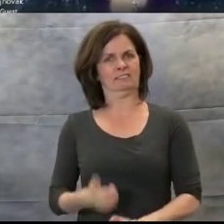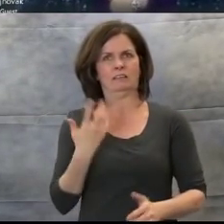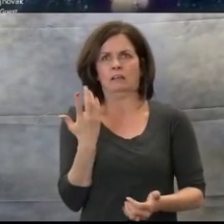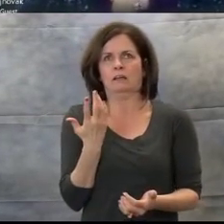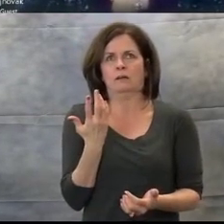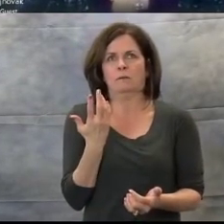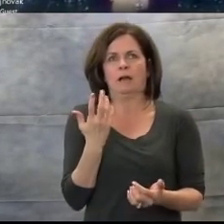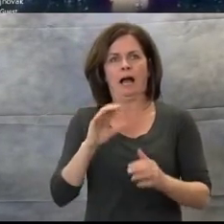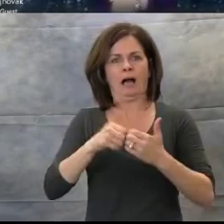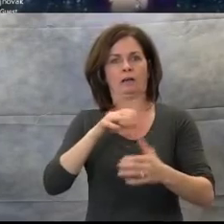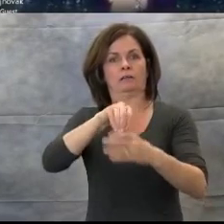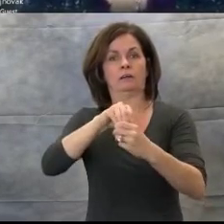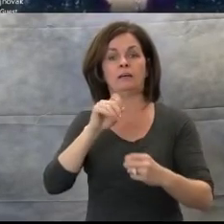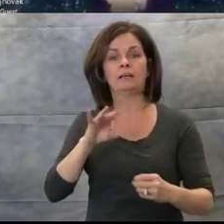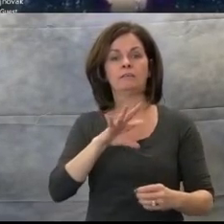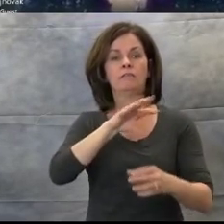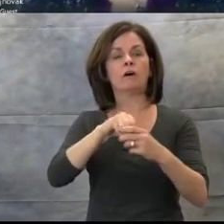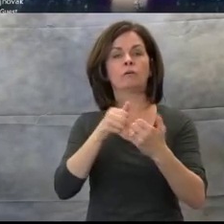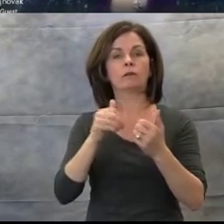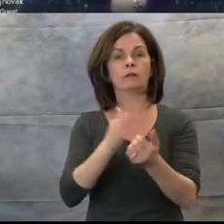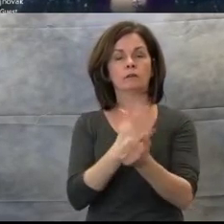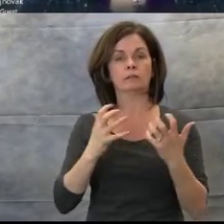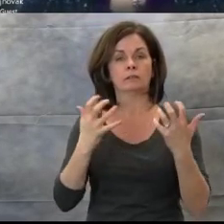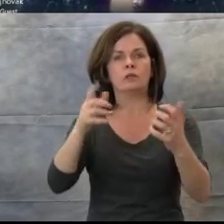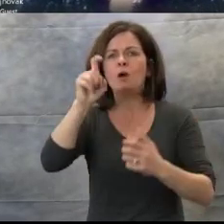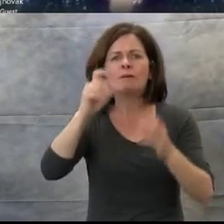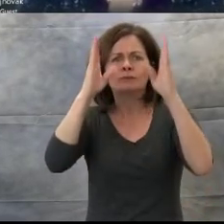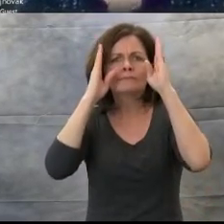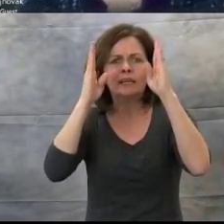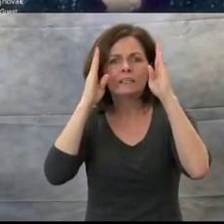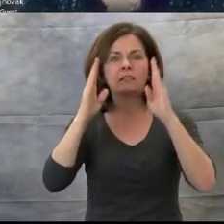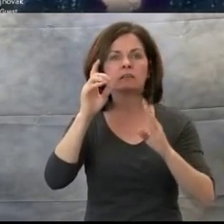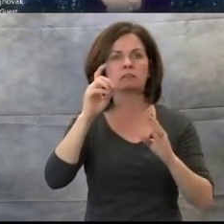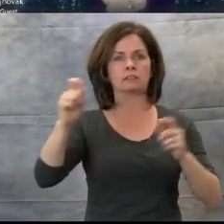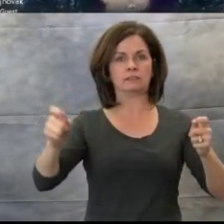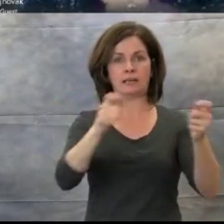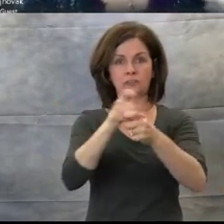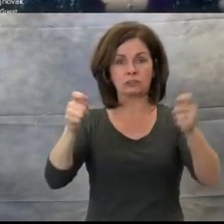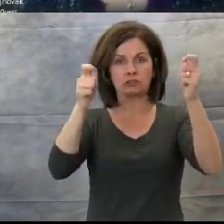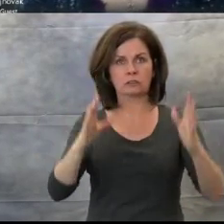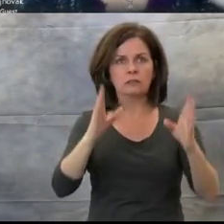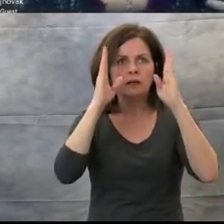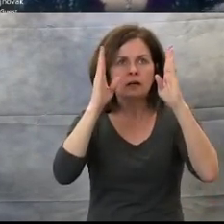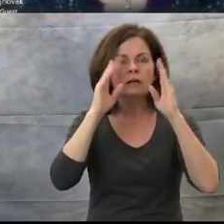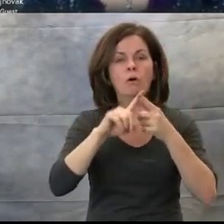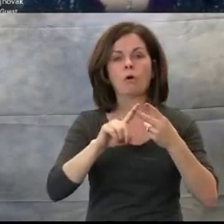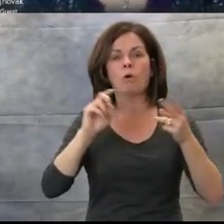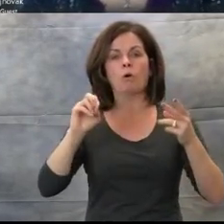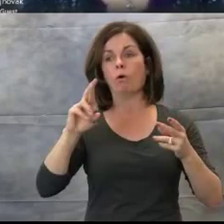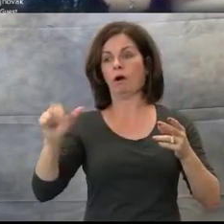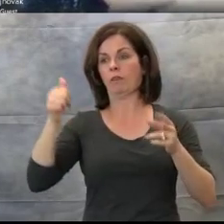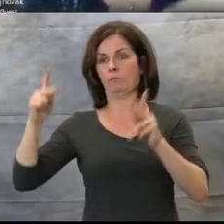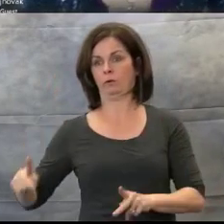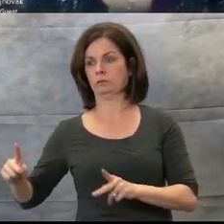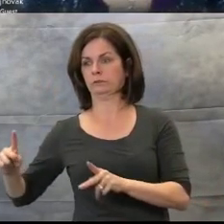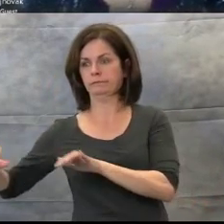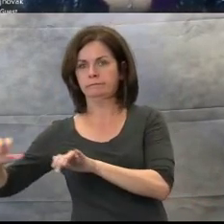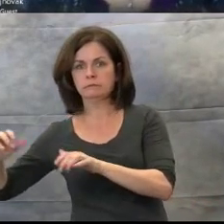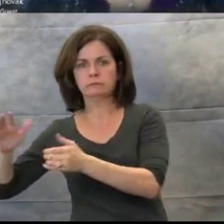You have to pay attention to the conductor or to whoever is accompanying you. You have to pay attention to how the other musicians